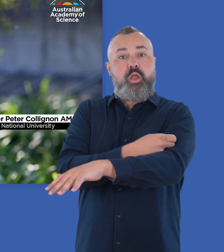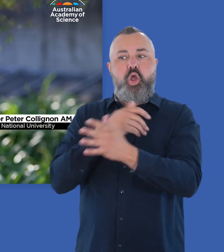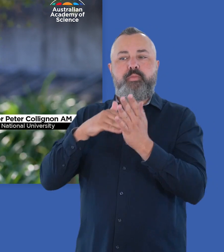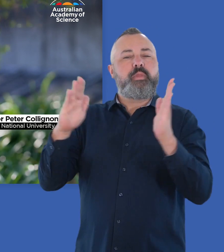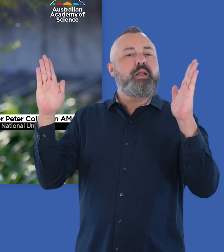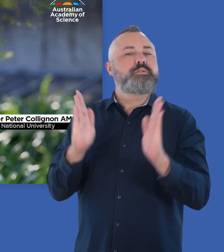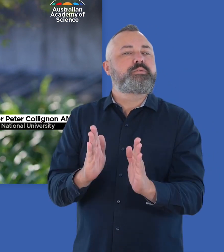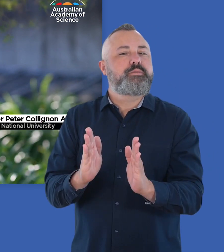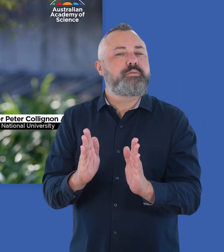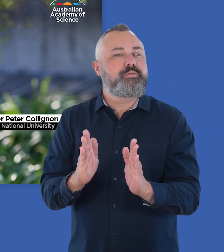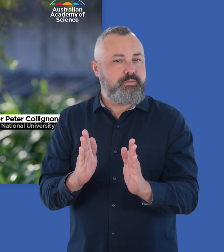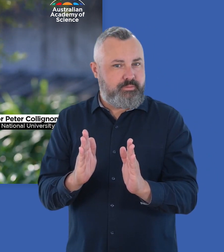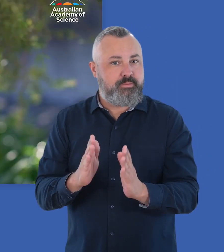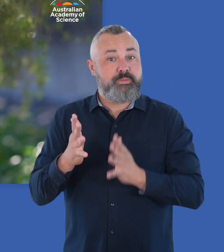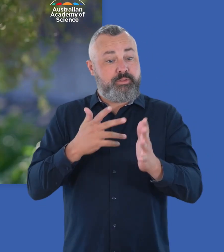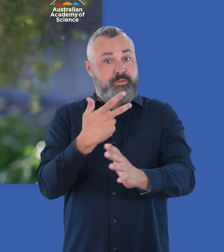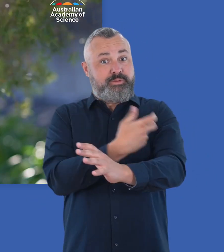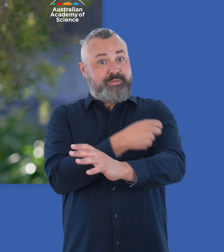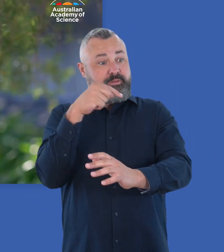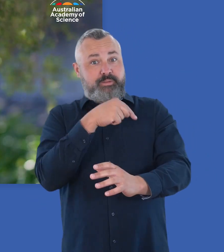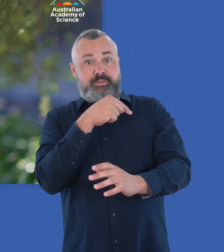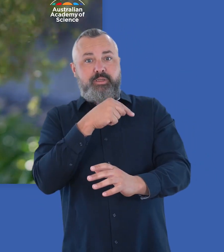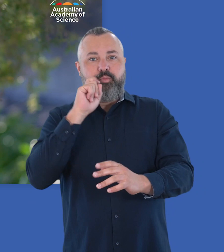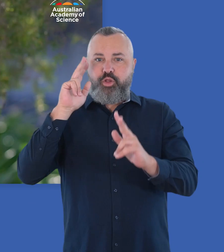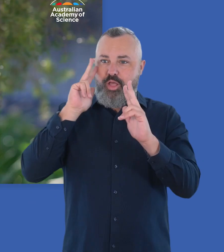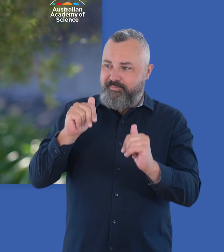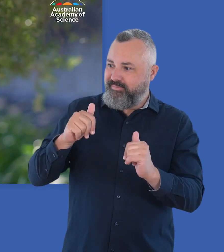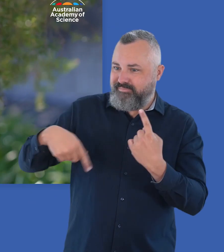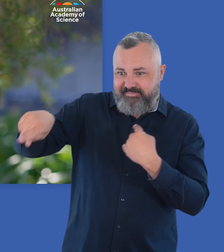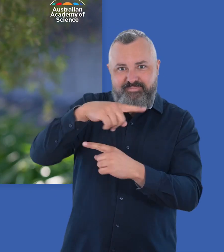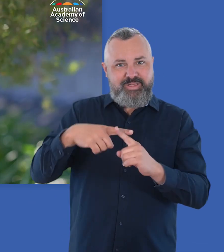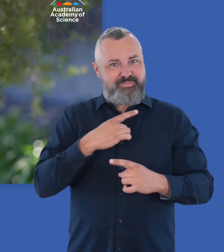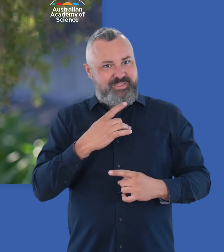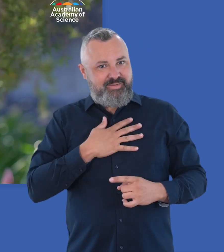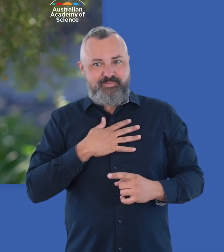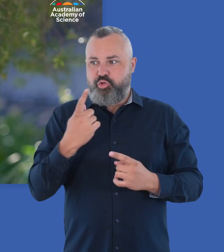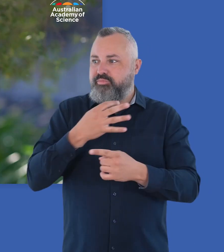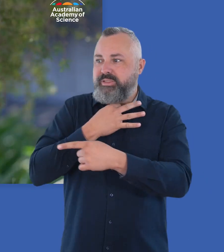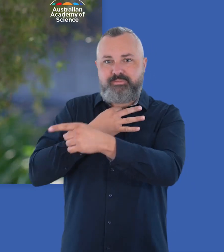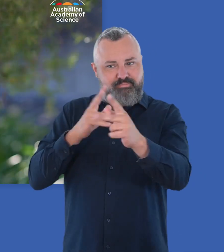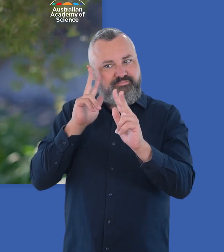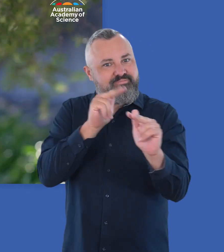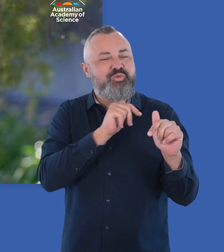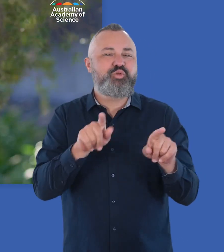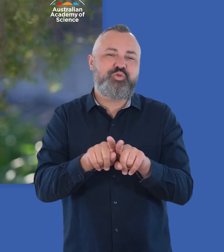that if you get the virus, you'll spread it them. So vaccination is important not only to protect ourselves but those around us particularly the vulnerable."